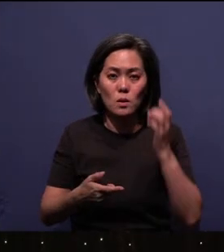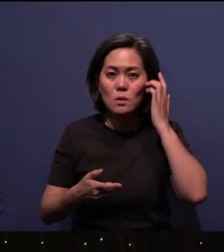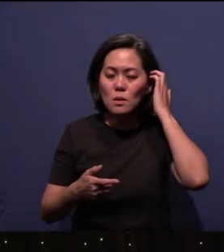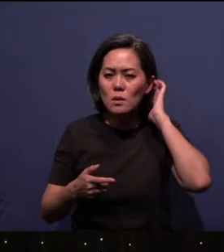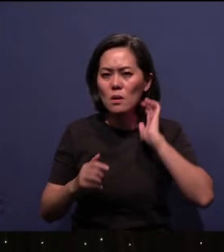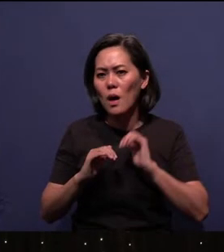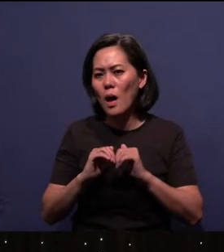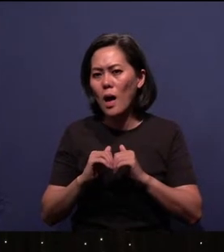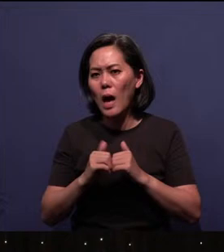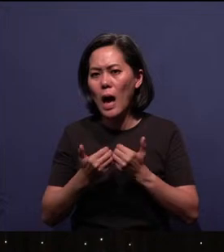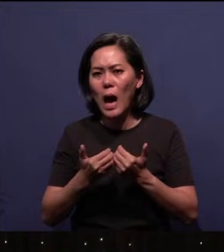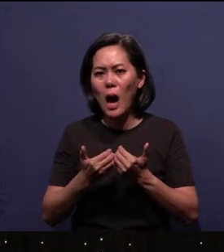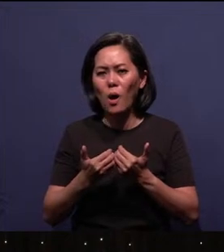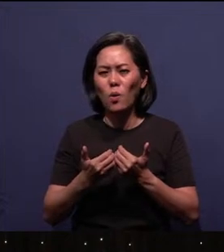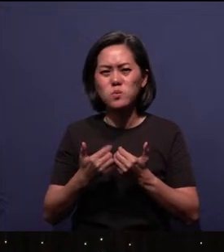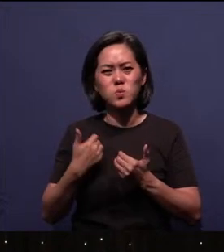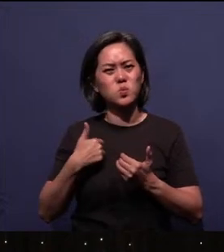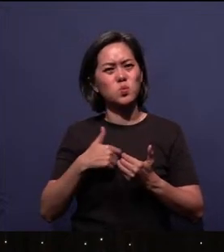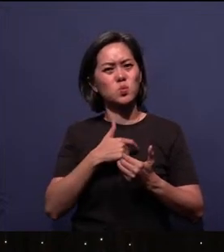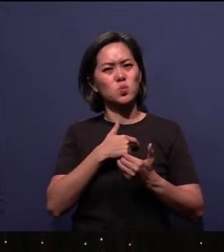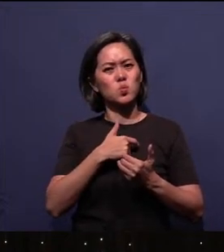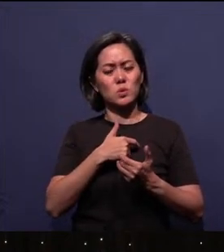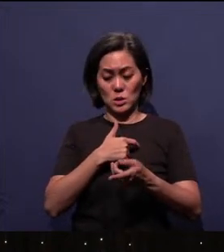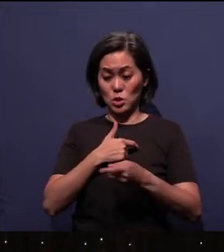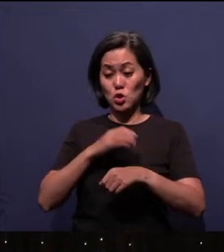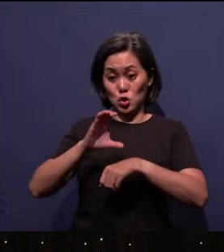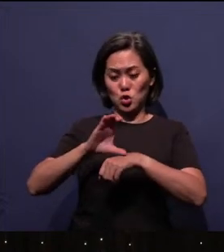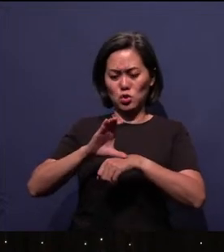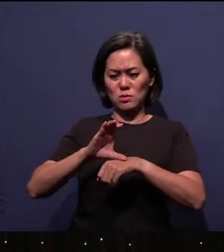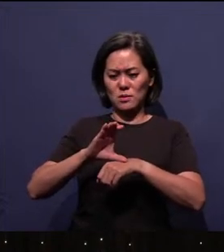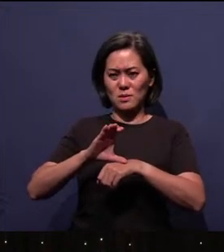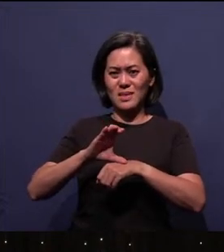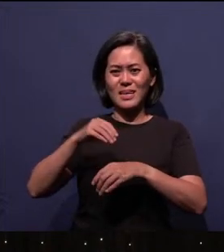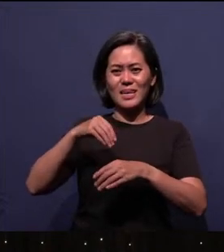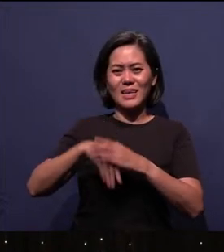How firmly are we, the church, rooted in faith?